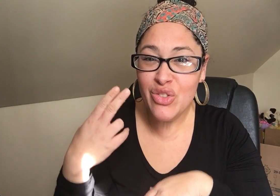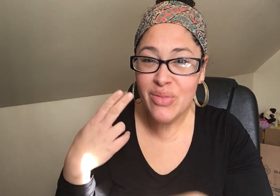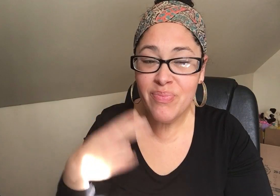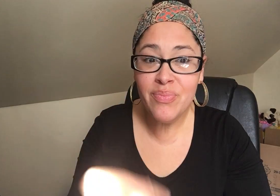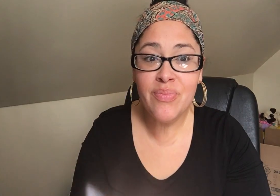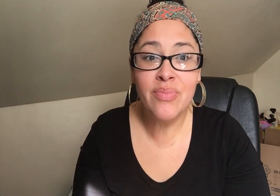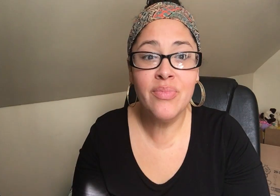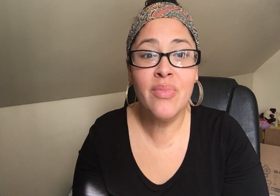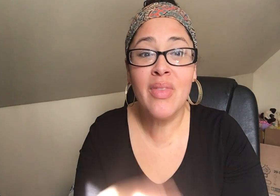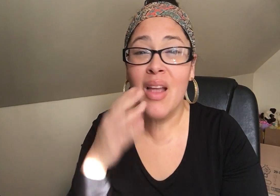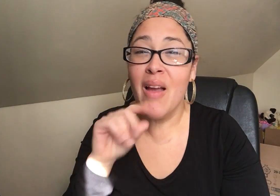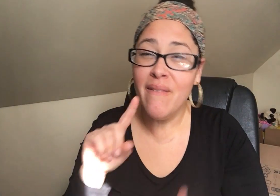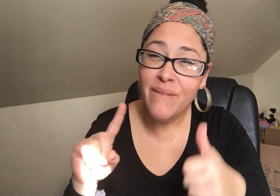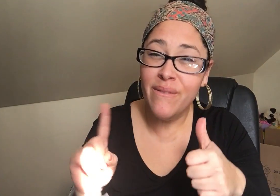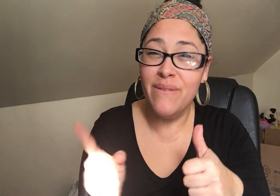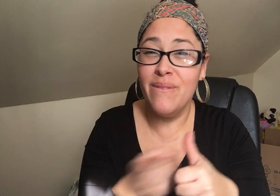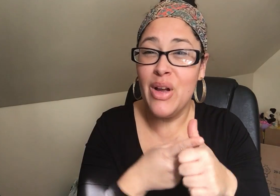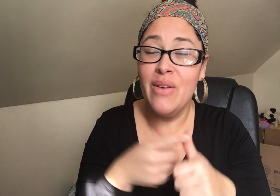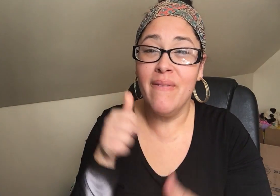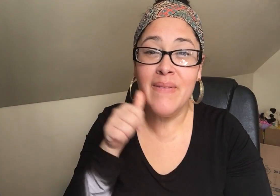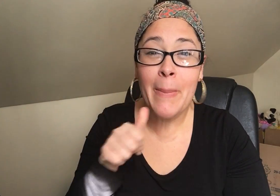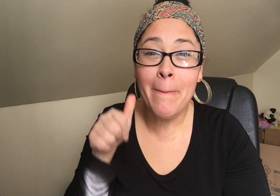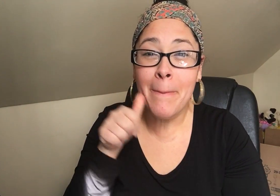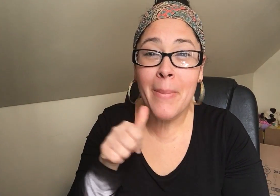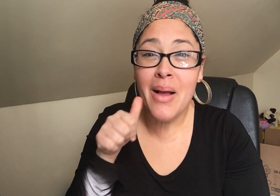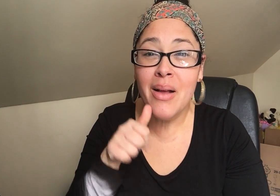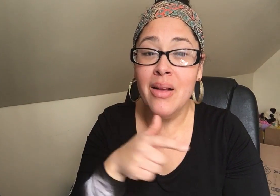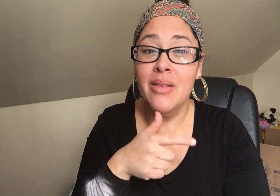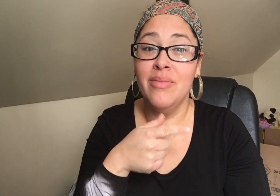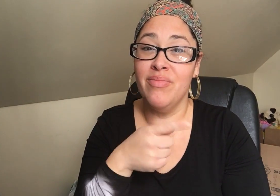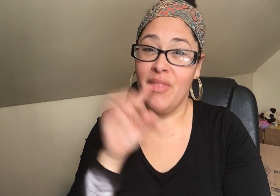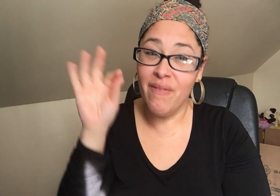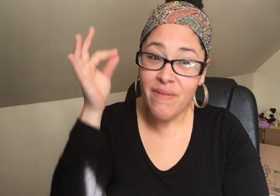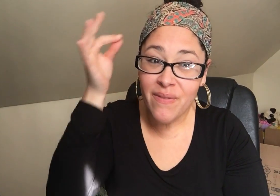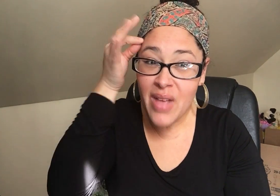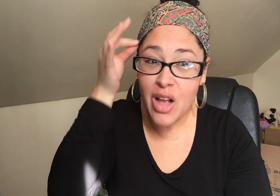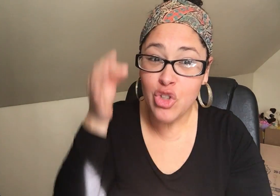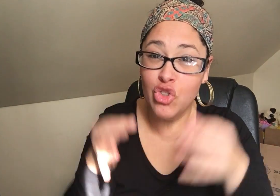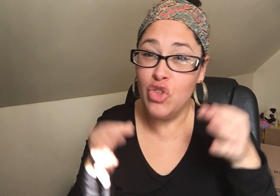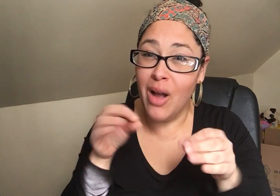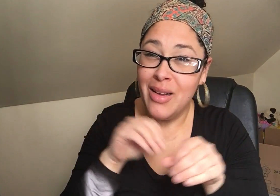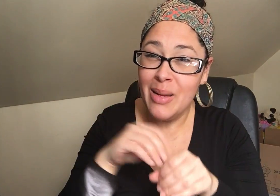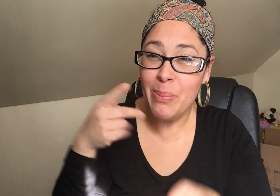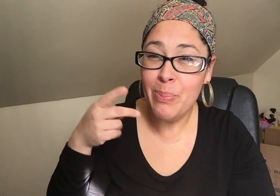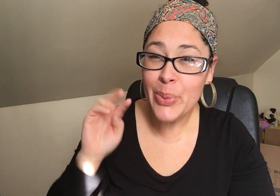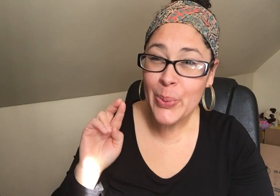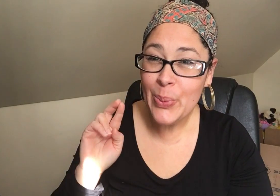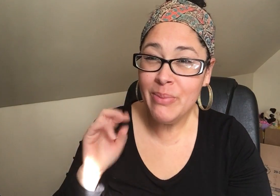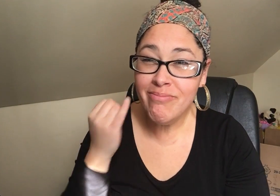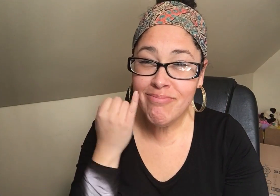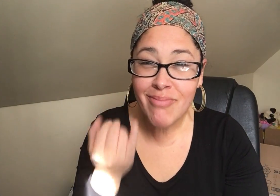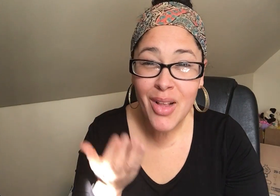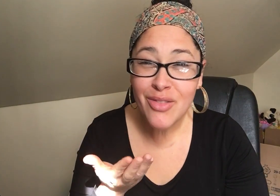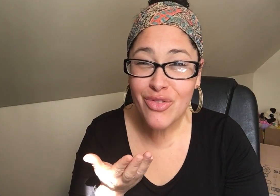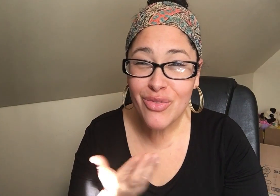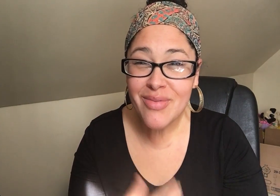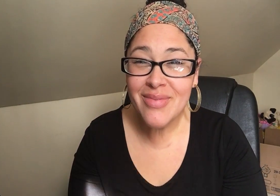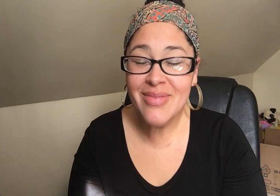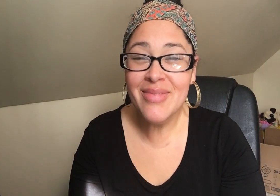and first female federal judge in Puerto Rico. Can you imagine that?!